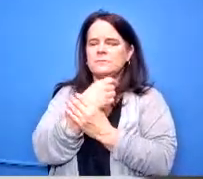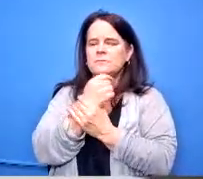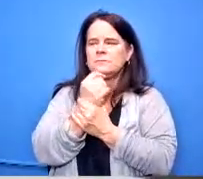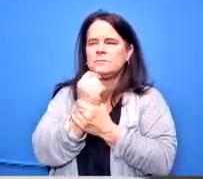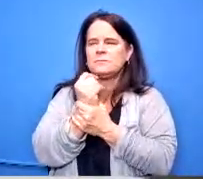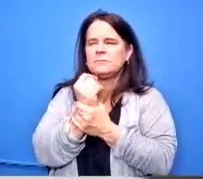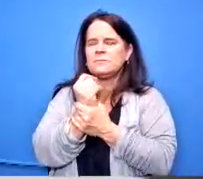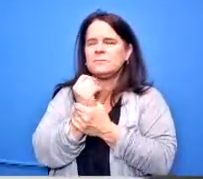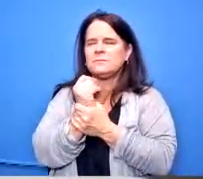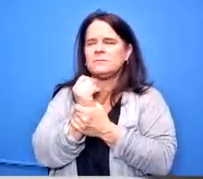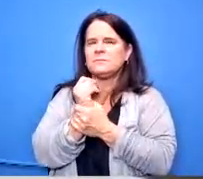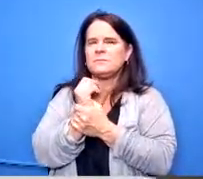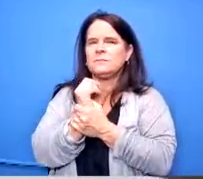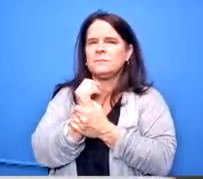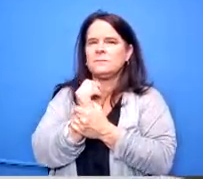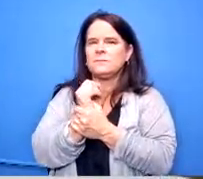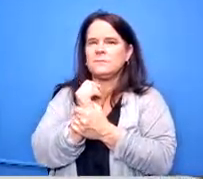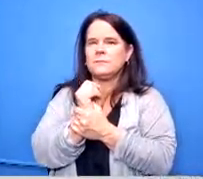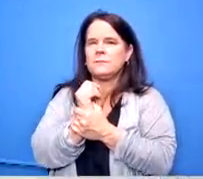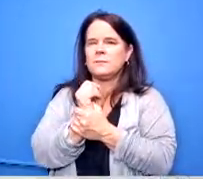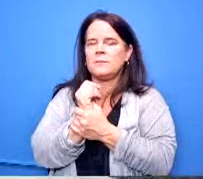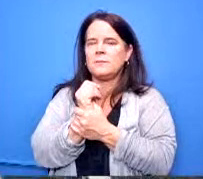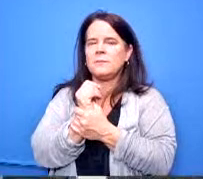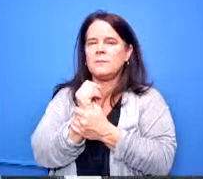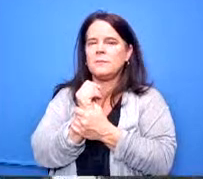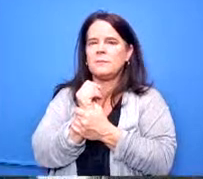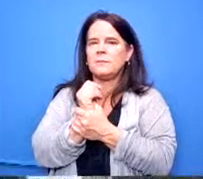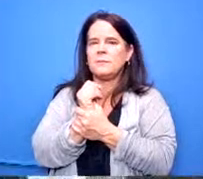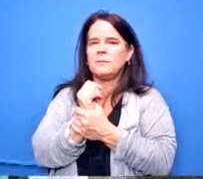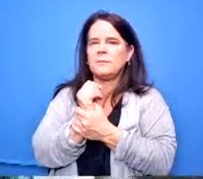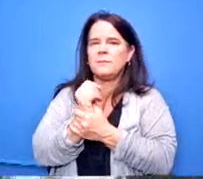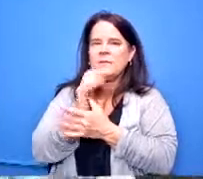my name is curtis ellsworth i'm a senior vice president wisconsin also got nate